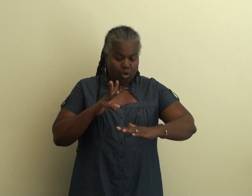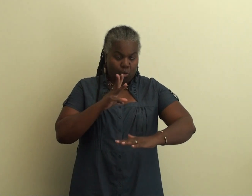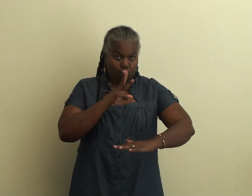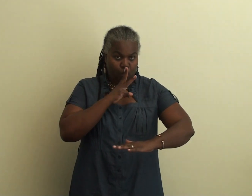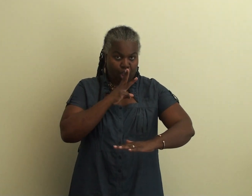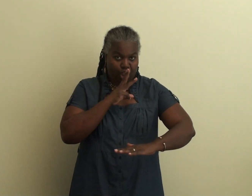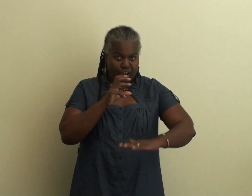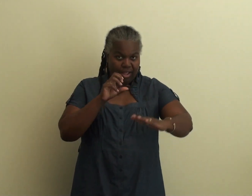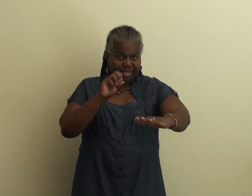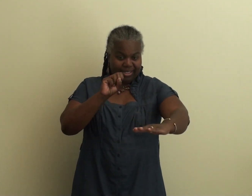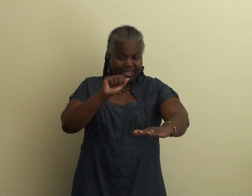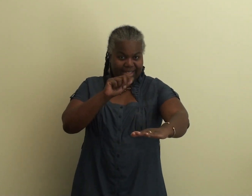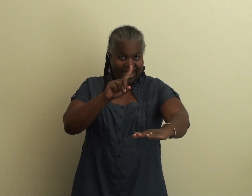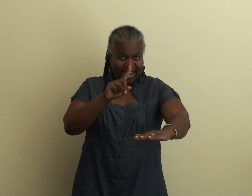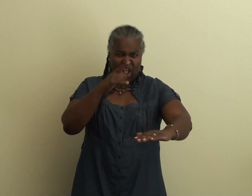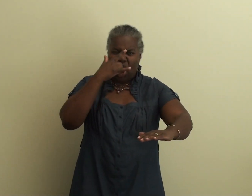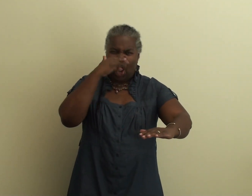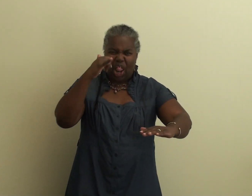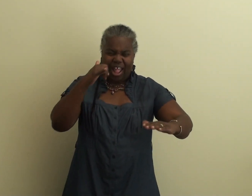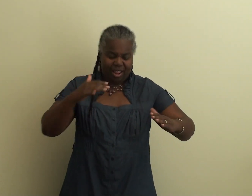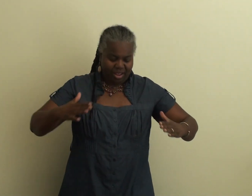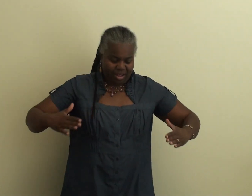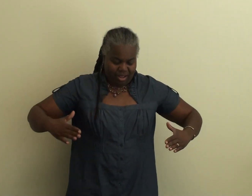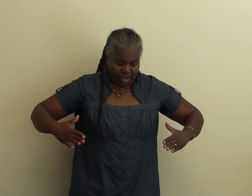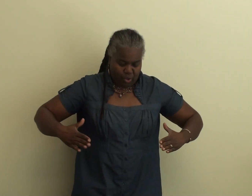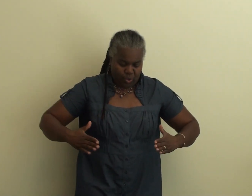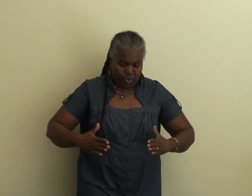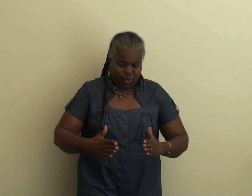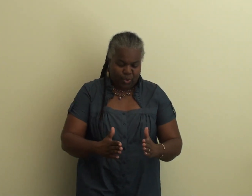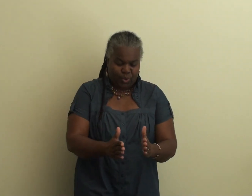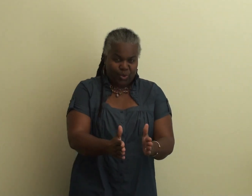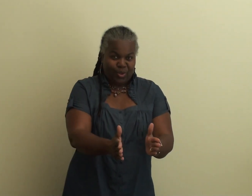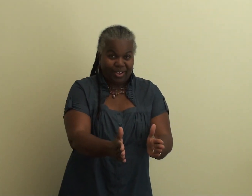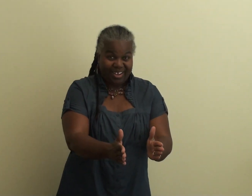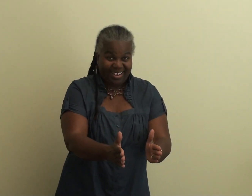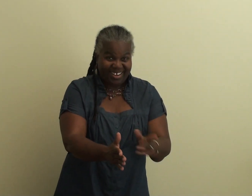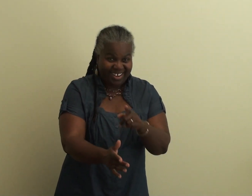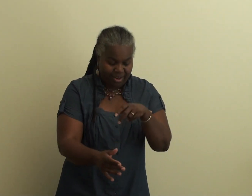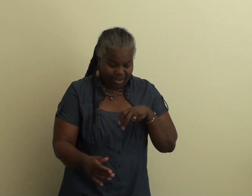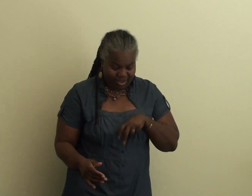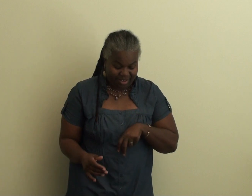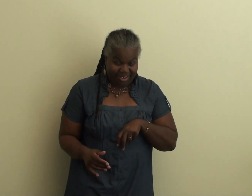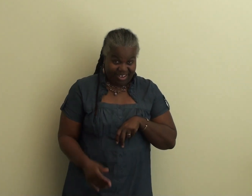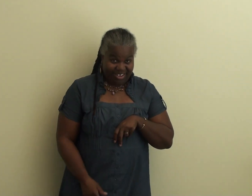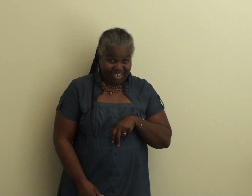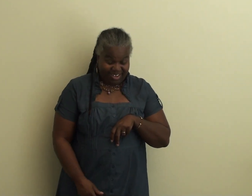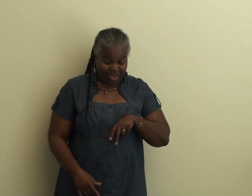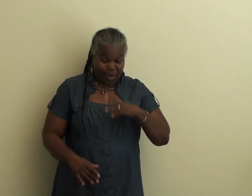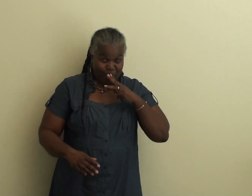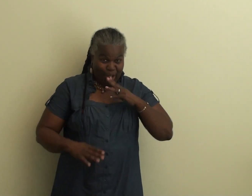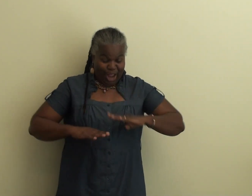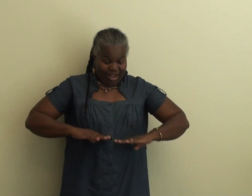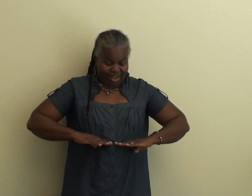where sandbars are located. And what that looks like, is in between the sandbars, as